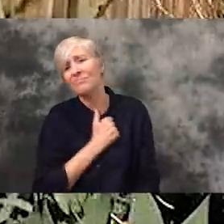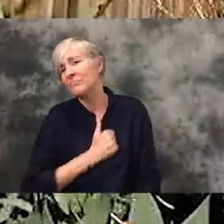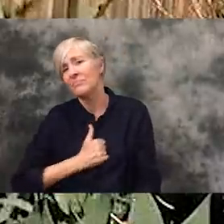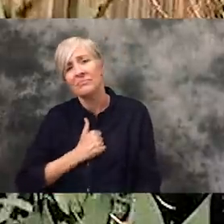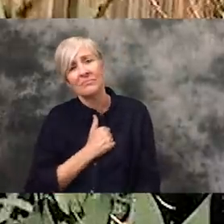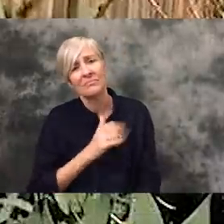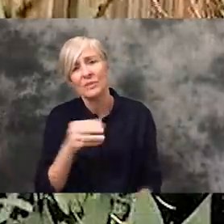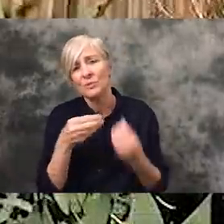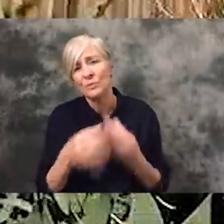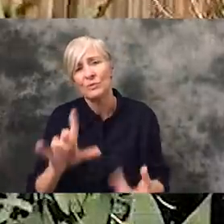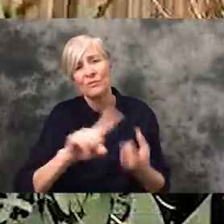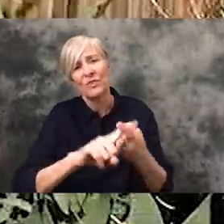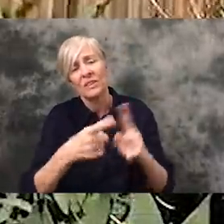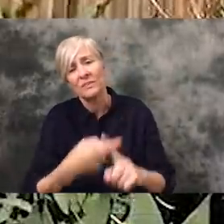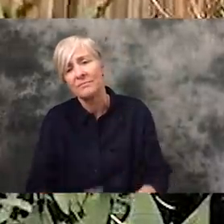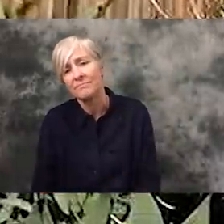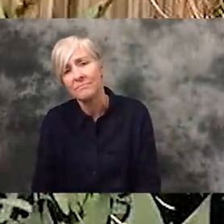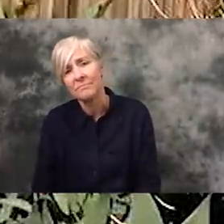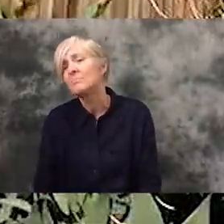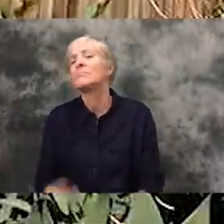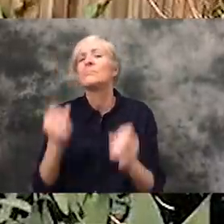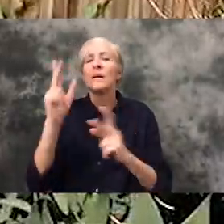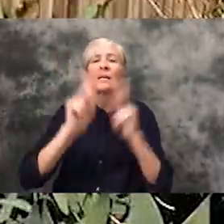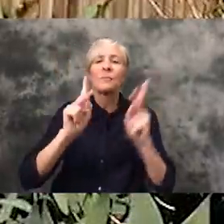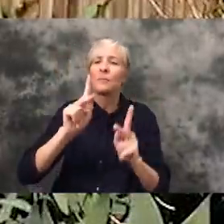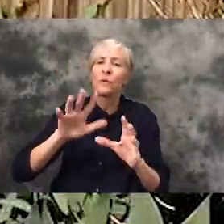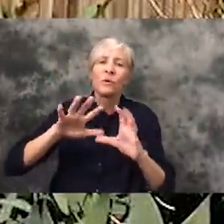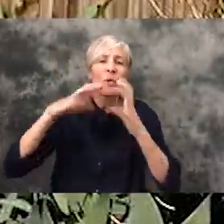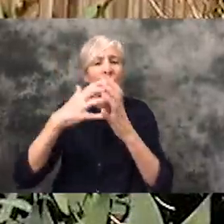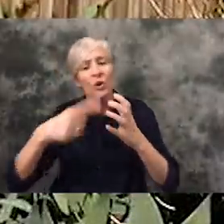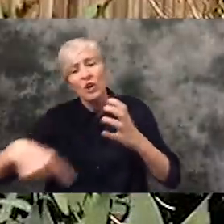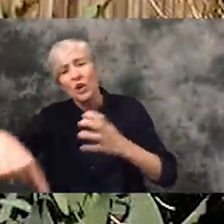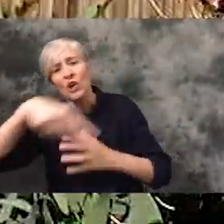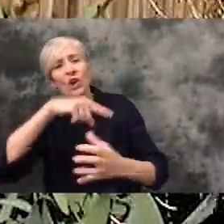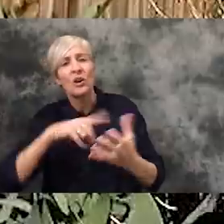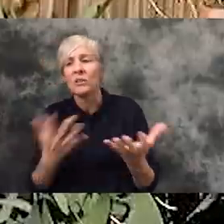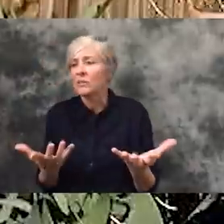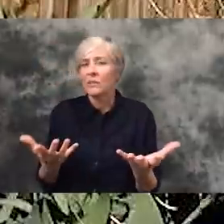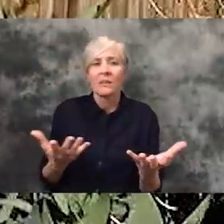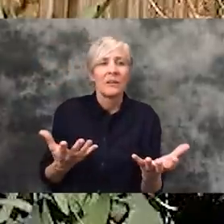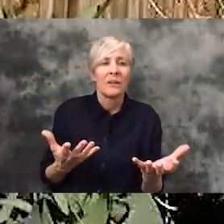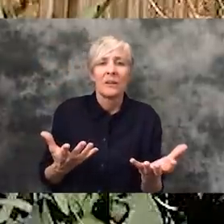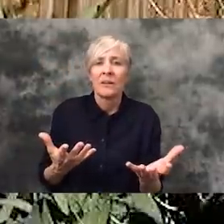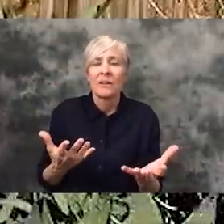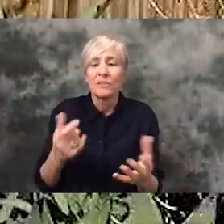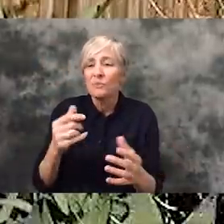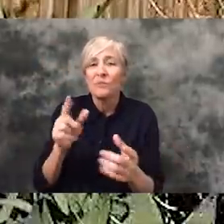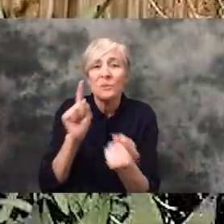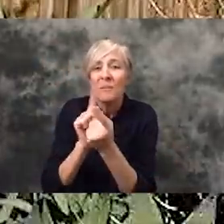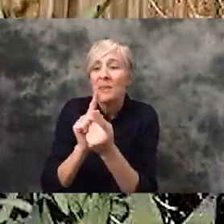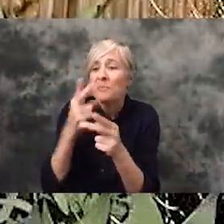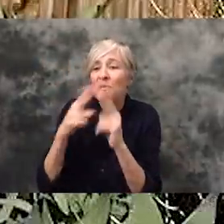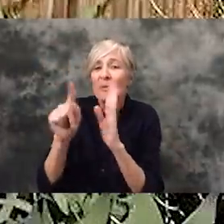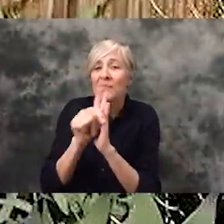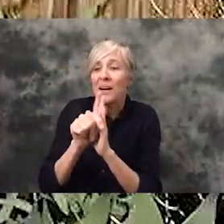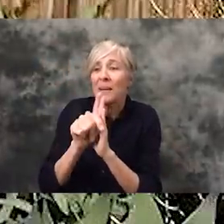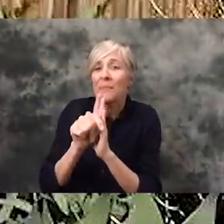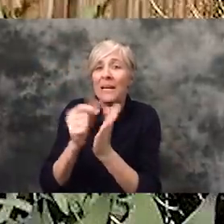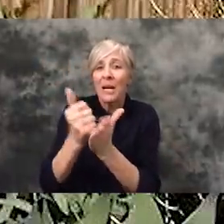sorry for your loss. There are people in the world that touch you even just for like a small amount of time that really helped you become who